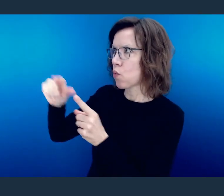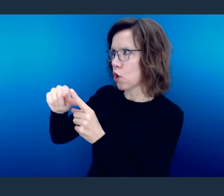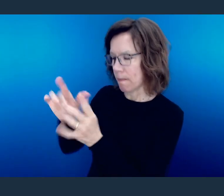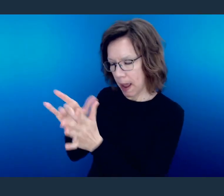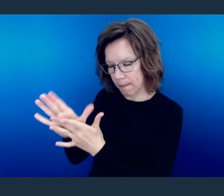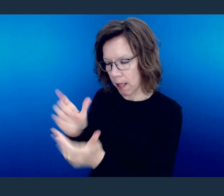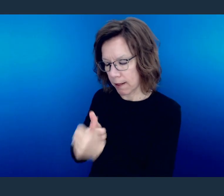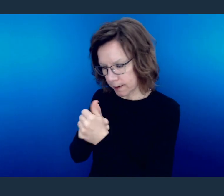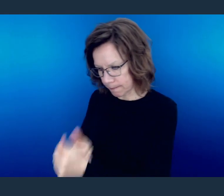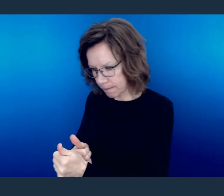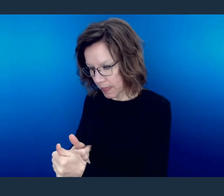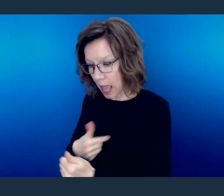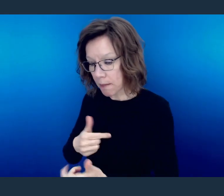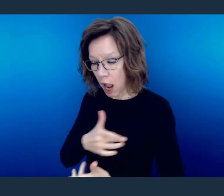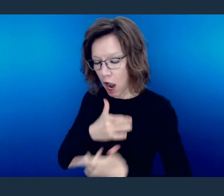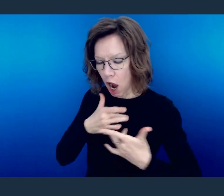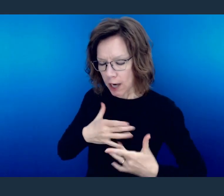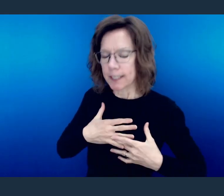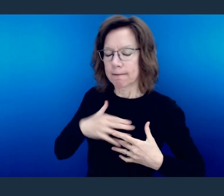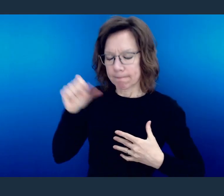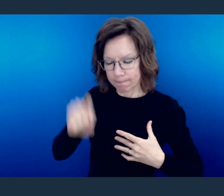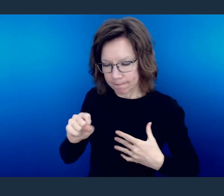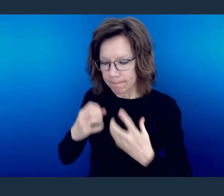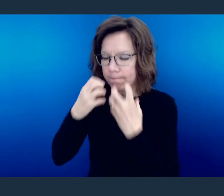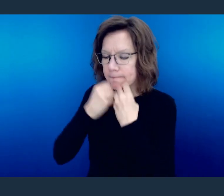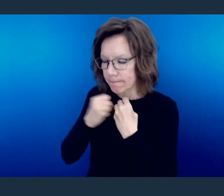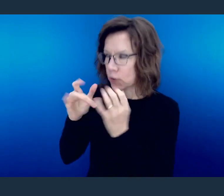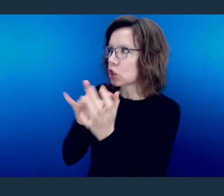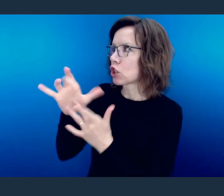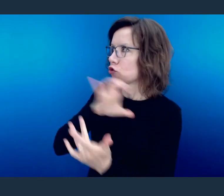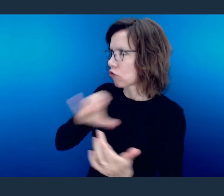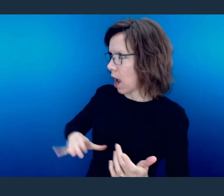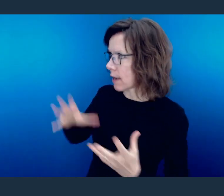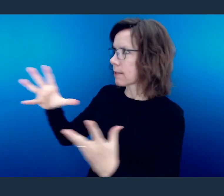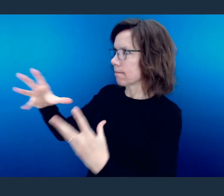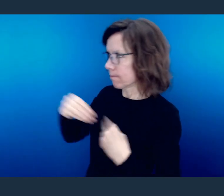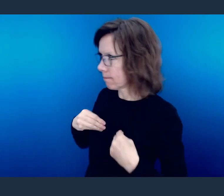and then your heart changes to accept it and the gift that comes with Jesus Christ, and